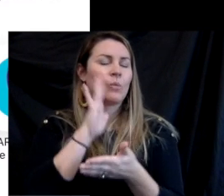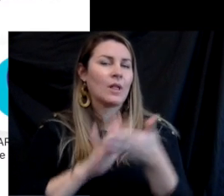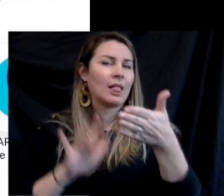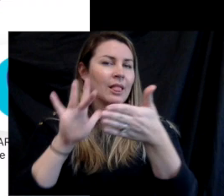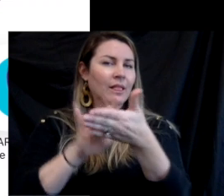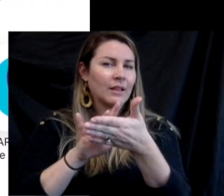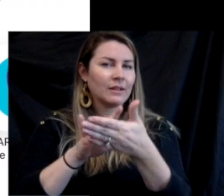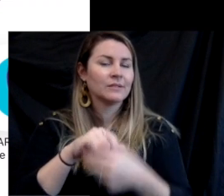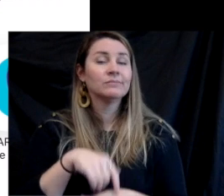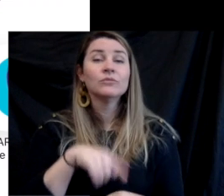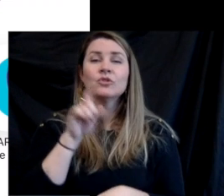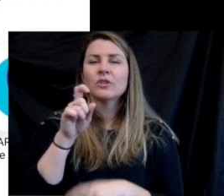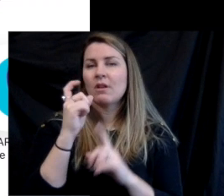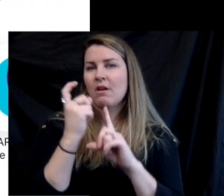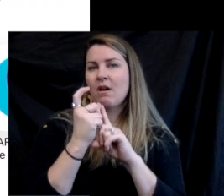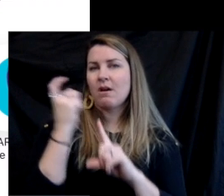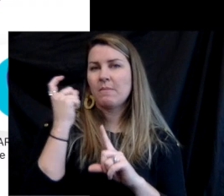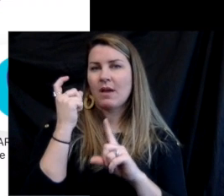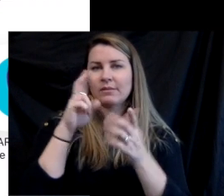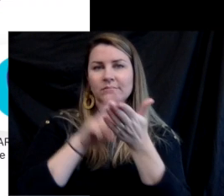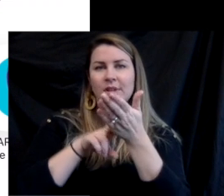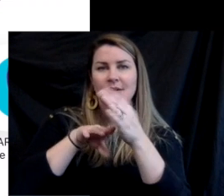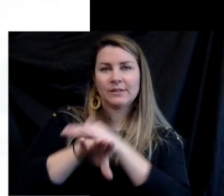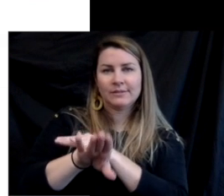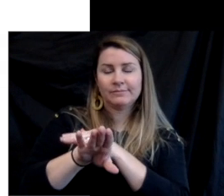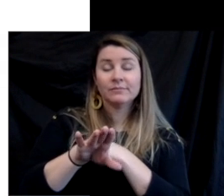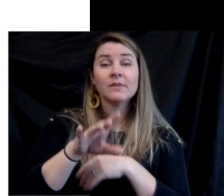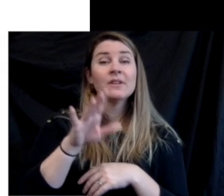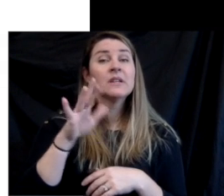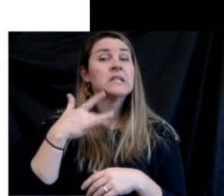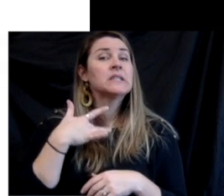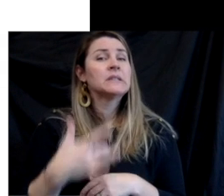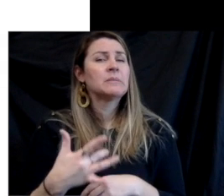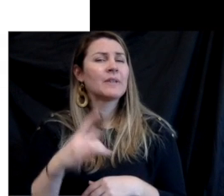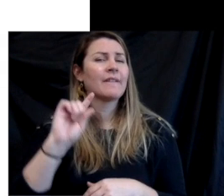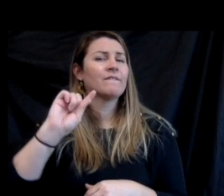called our bookshelf that's what you want to click on it should automatically log you in